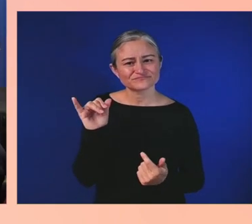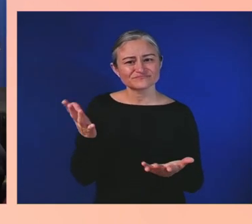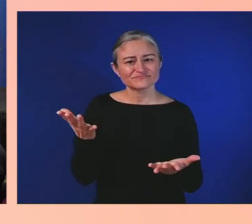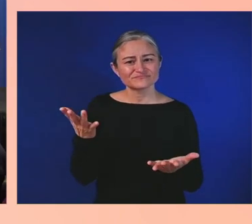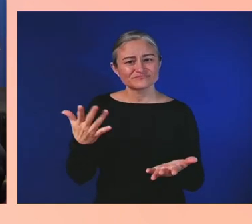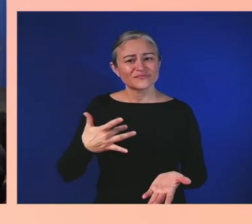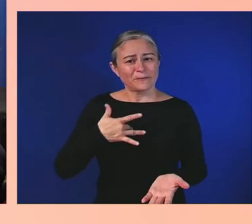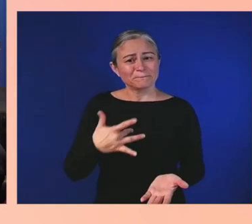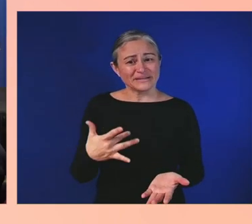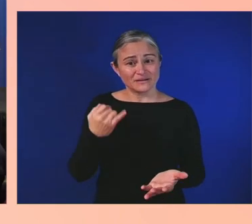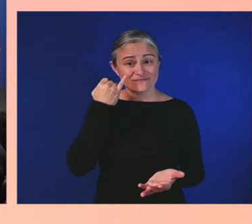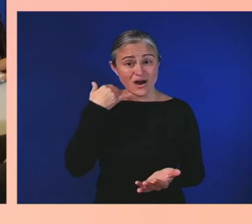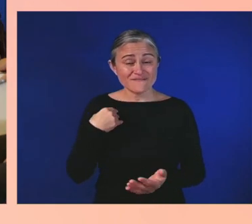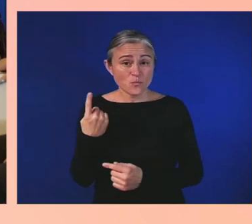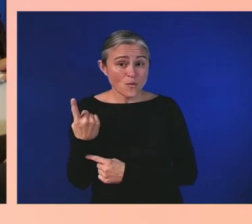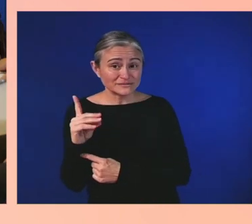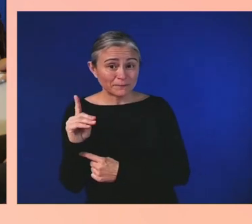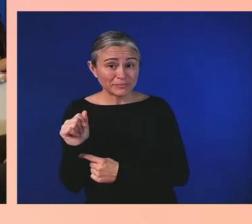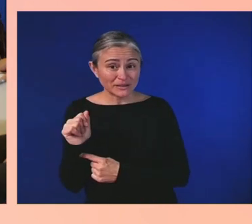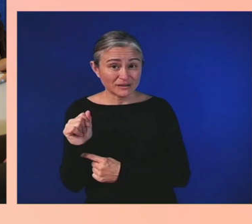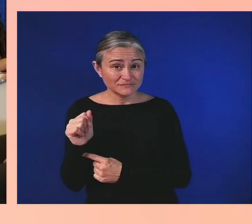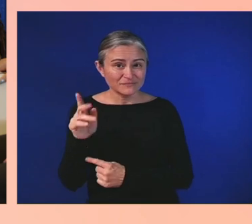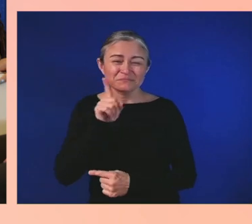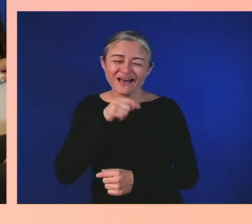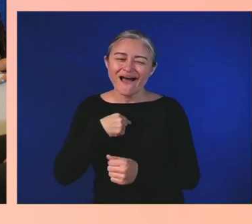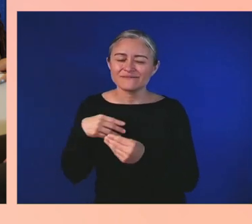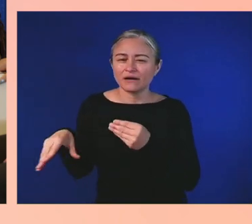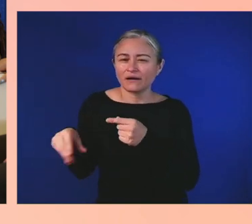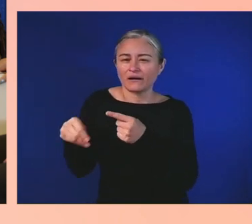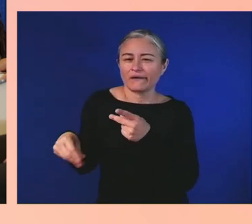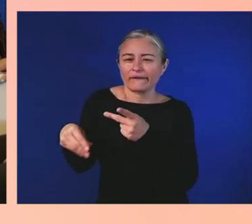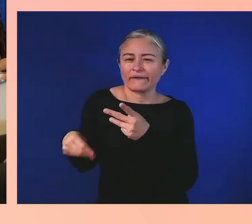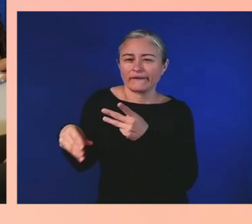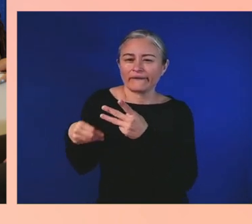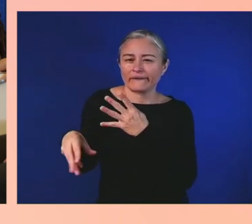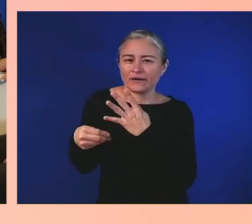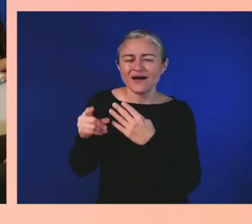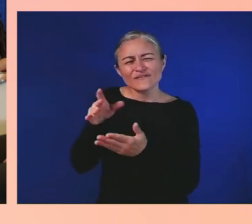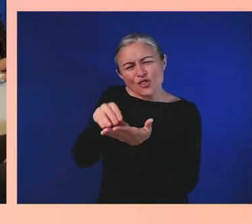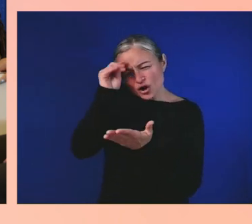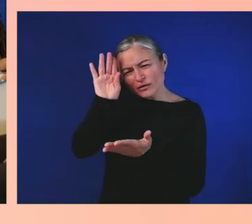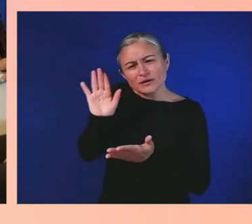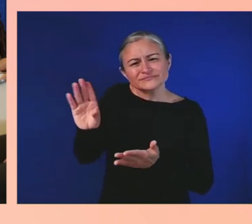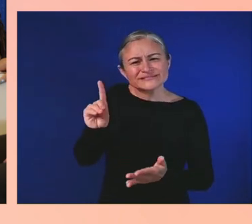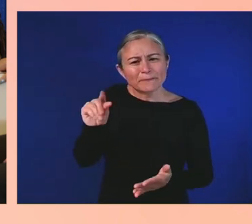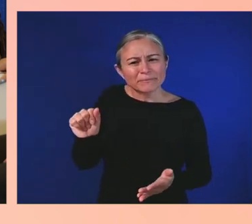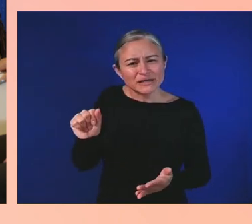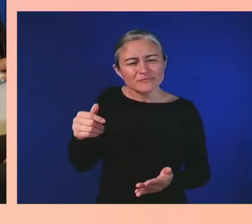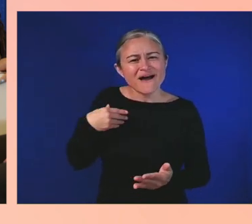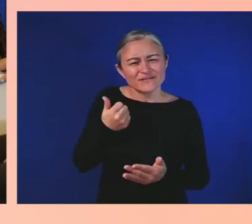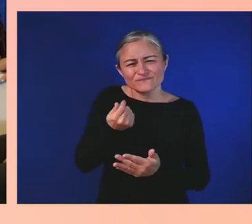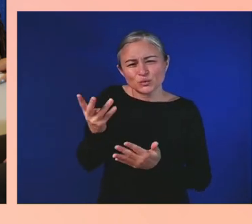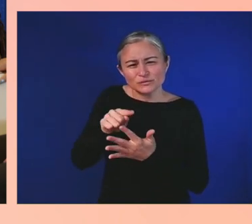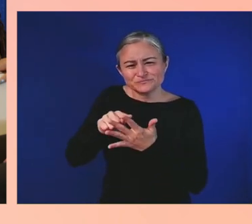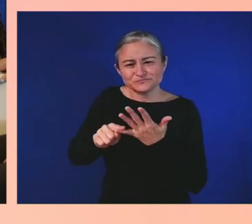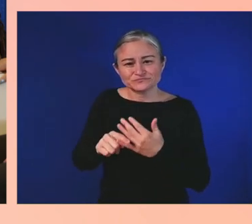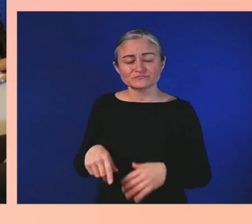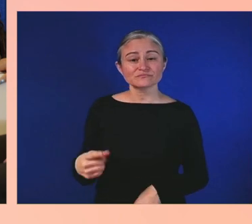but one of the ones that I think that left an impact on my life was a speech impediment. My mother put me in